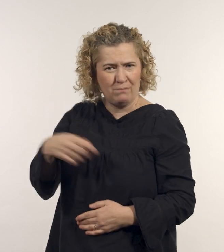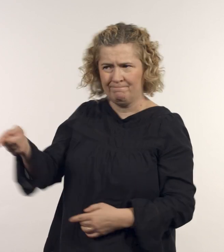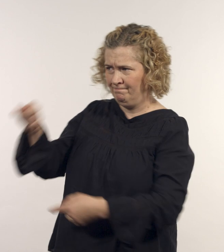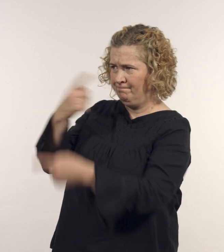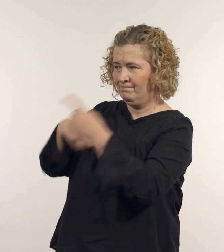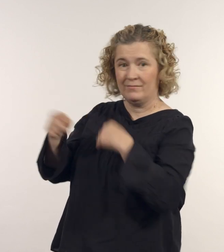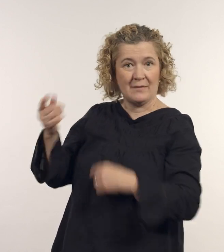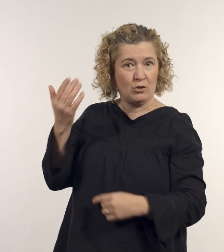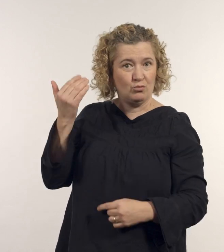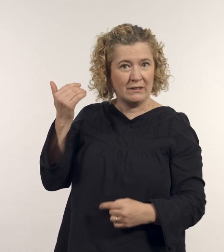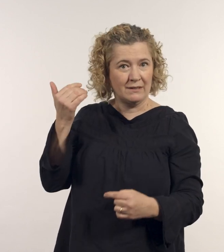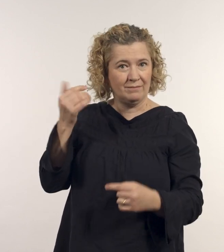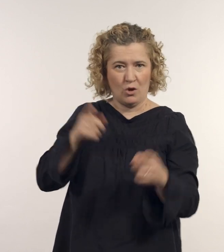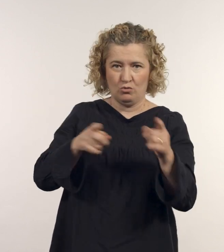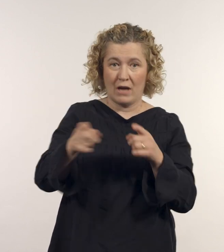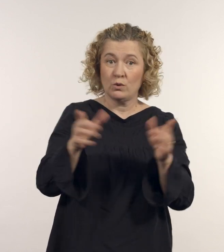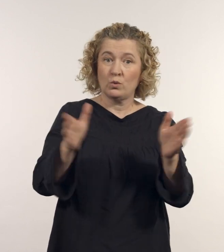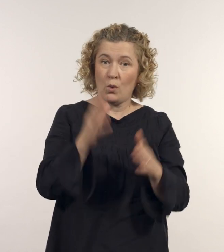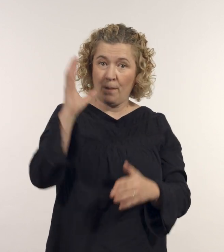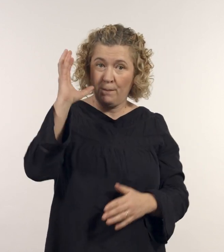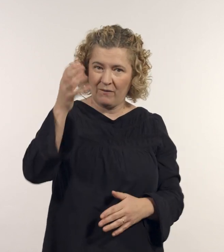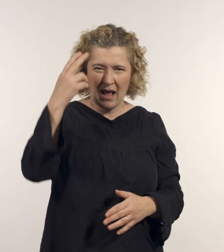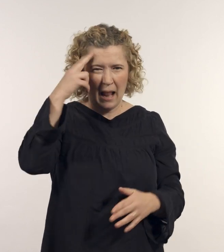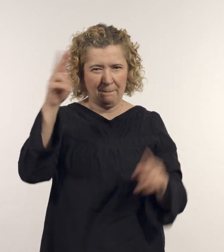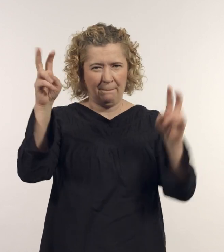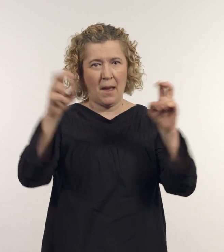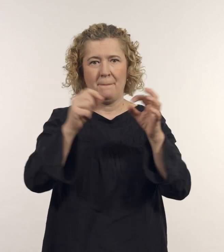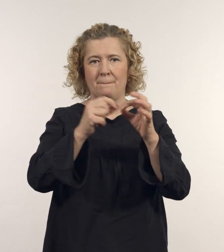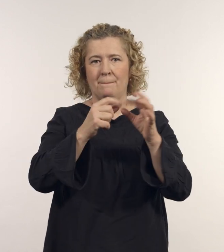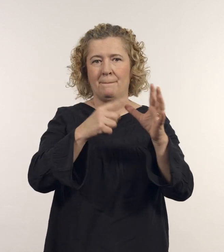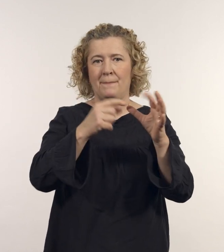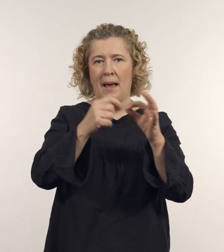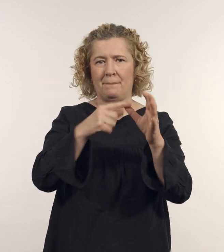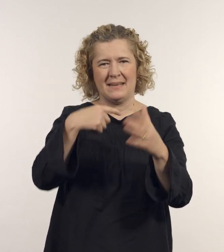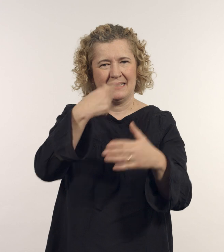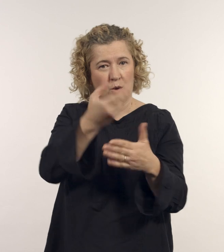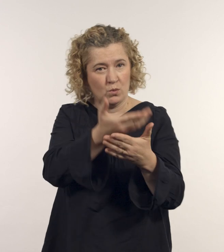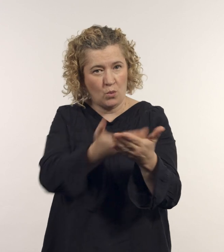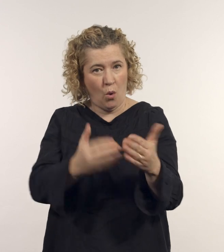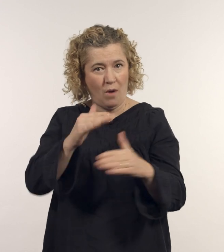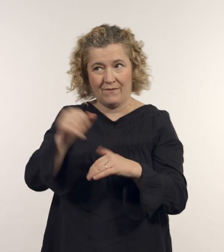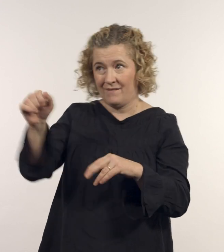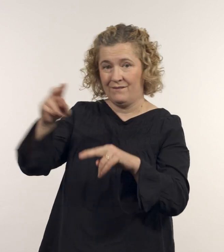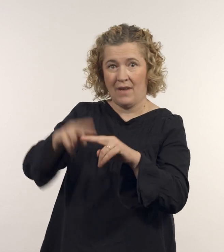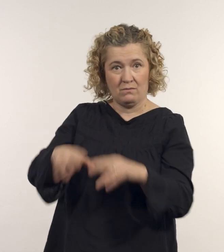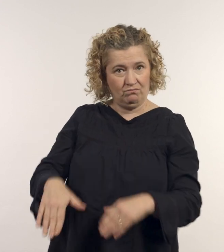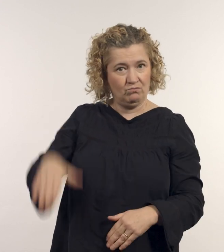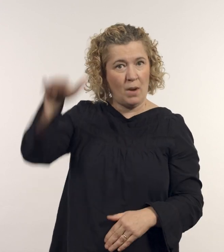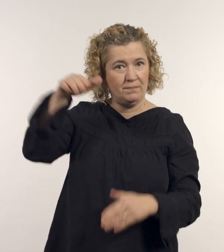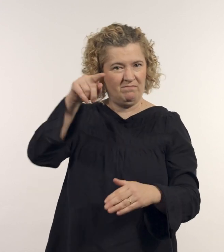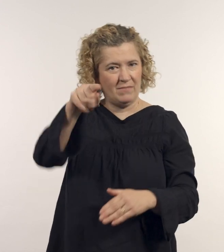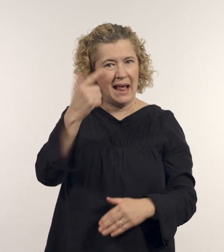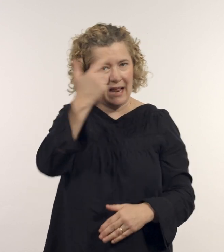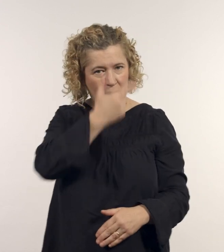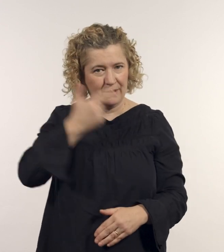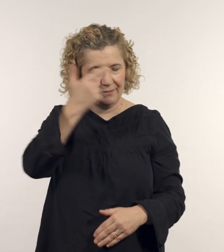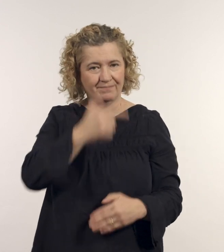He told me he had recently directed a short film titled Baba, a retelling of the story of his father growing up in Lebanon.